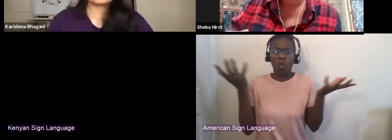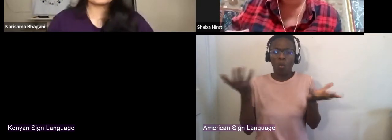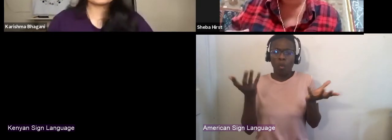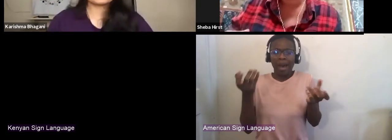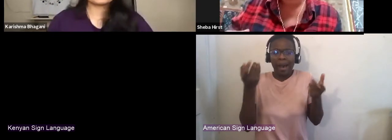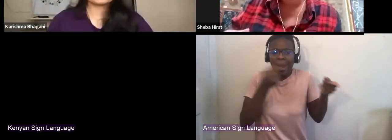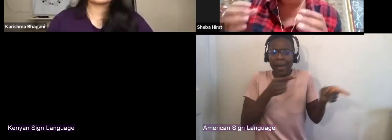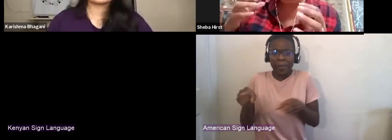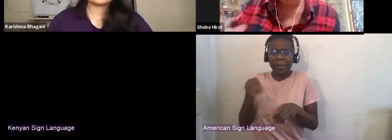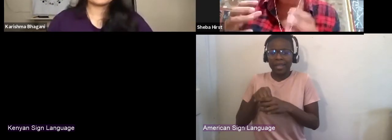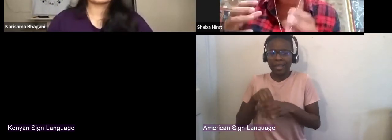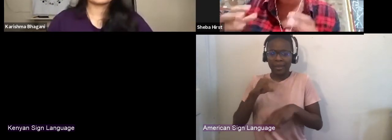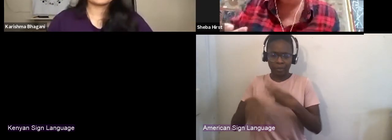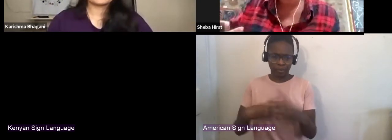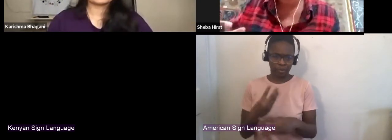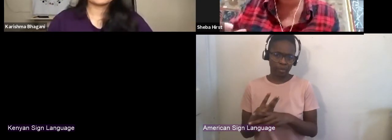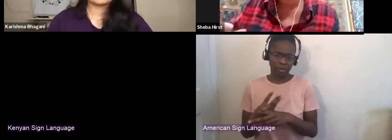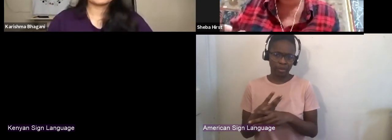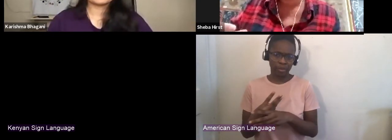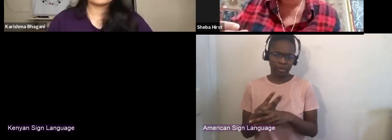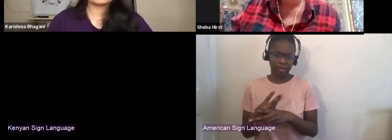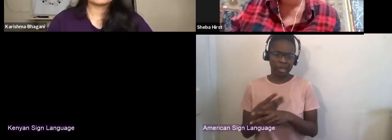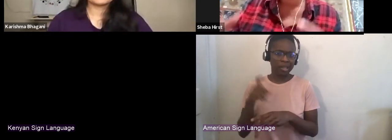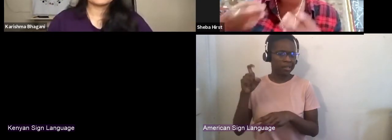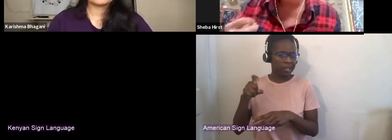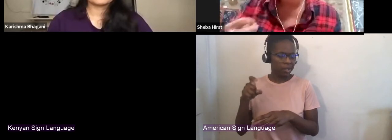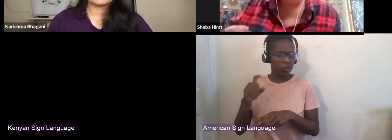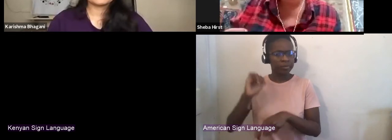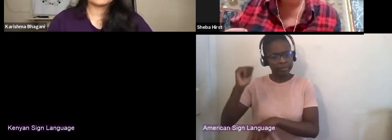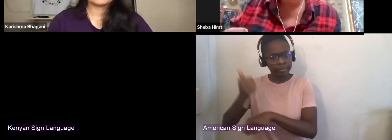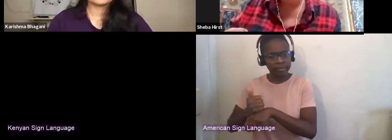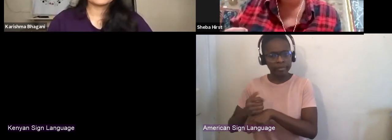And you have to carve out time to internalize that stuff.